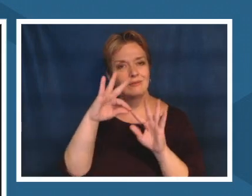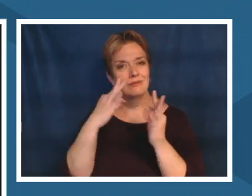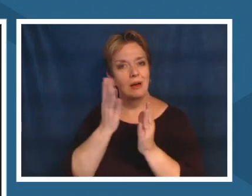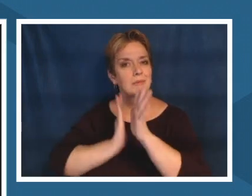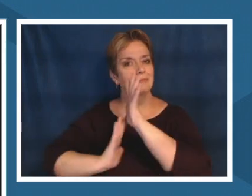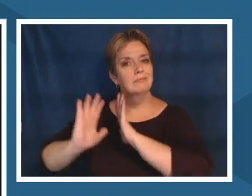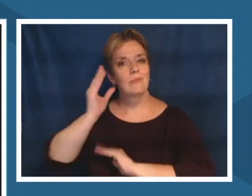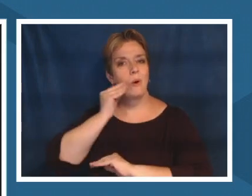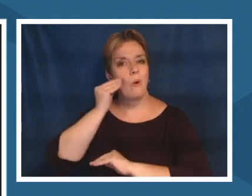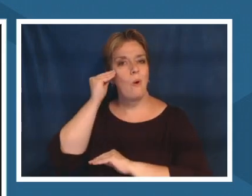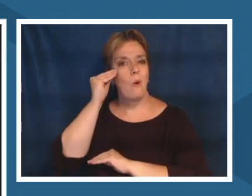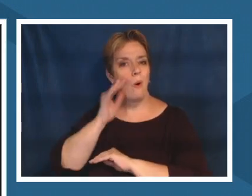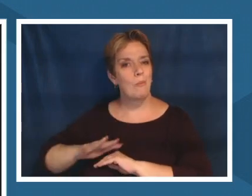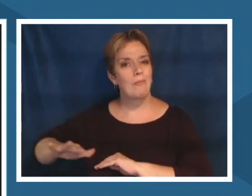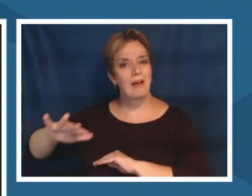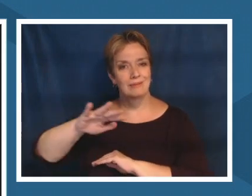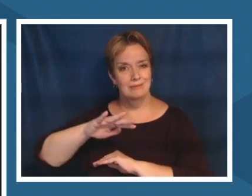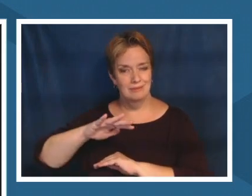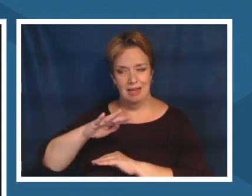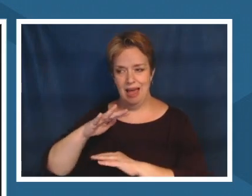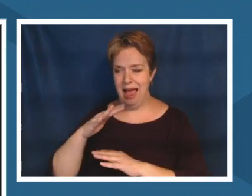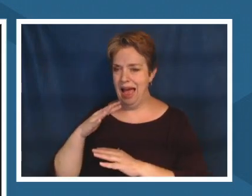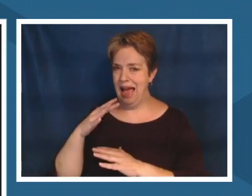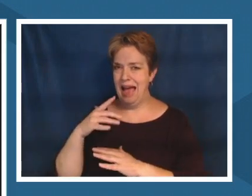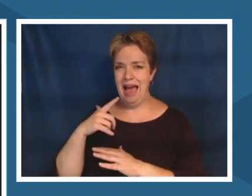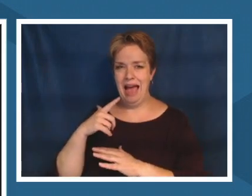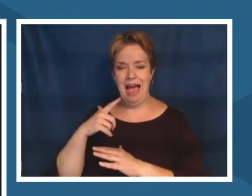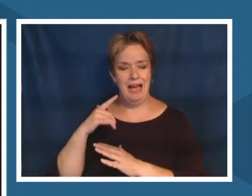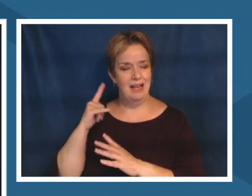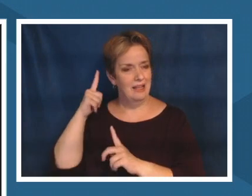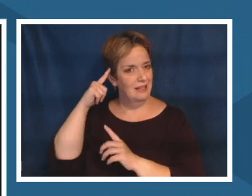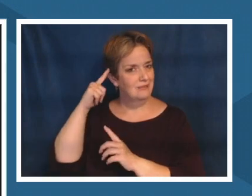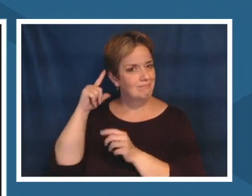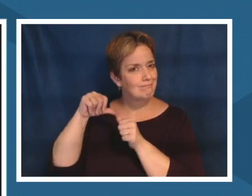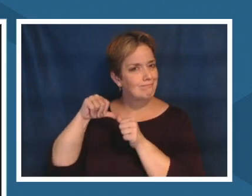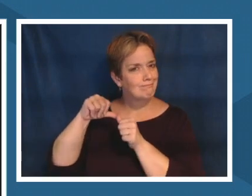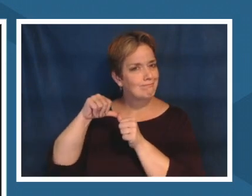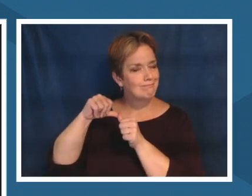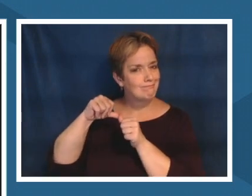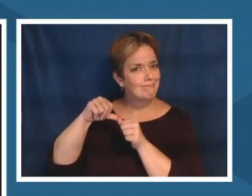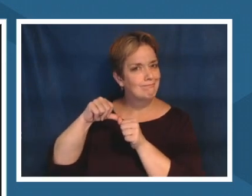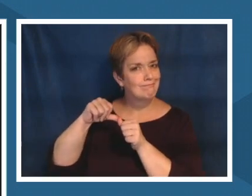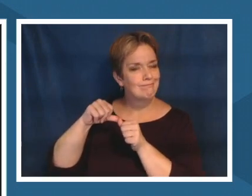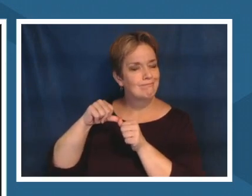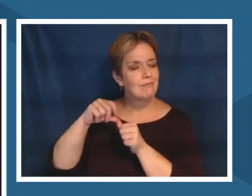and so i realized like you know i was being